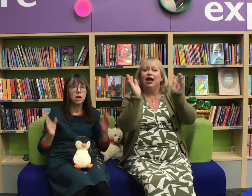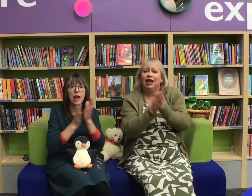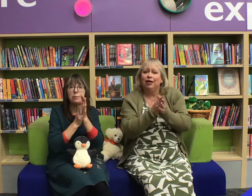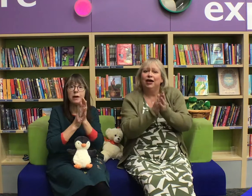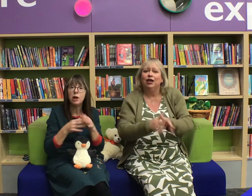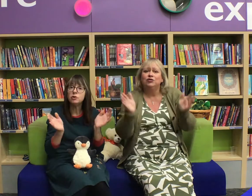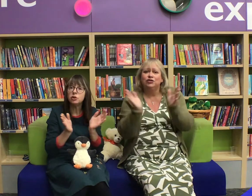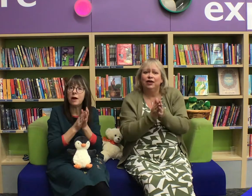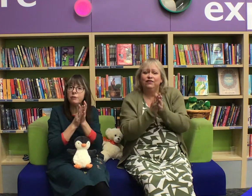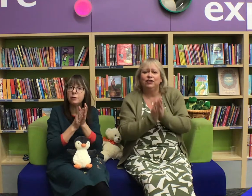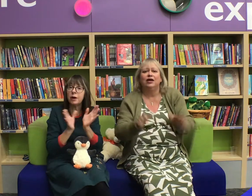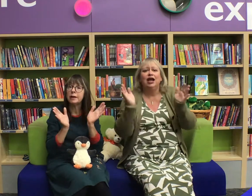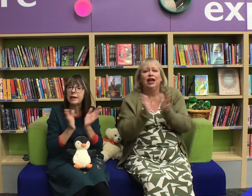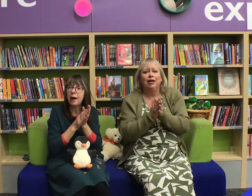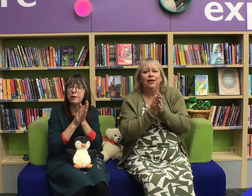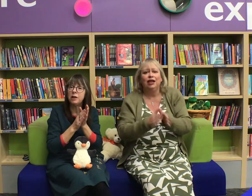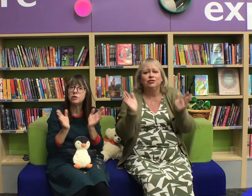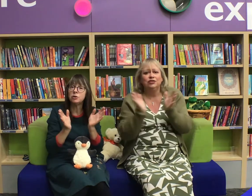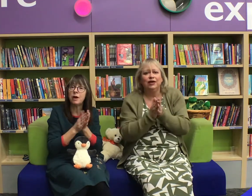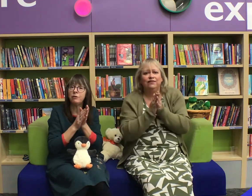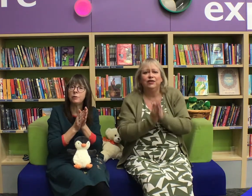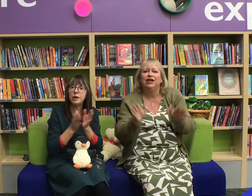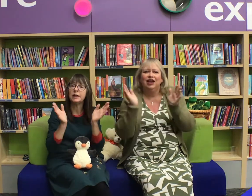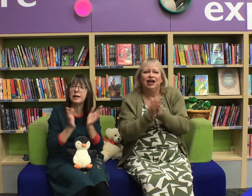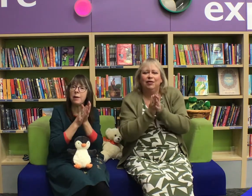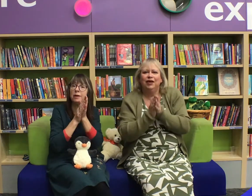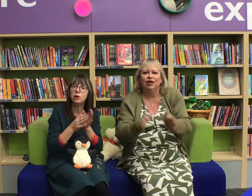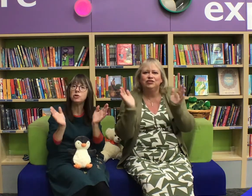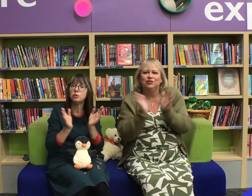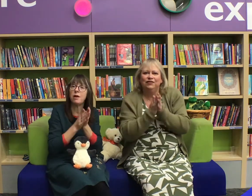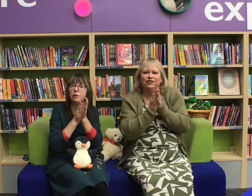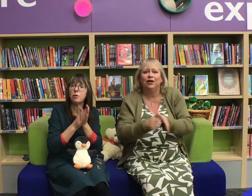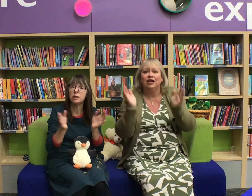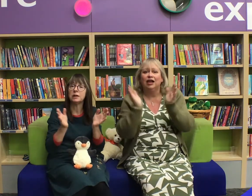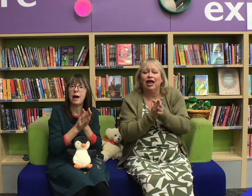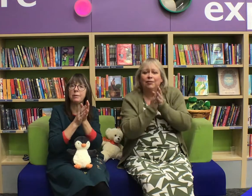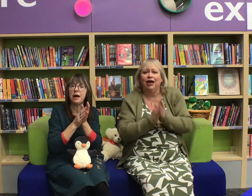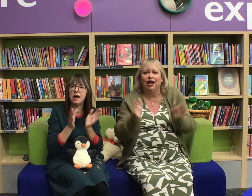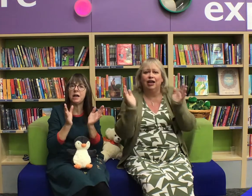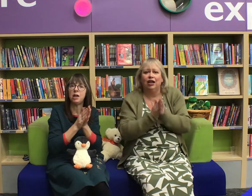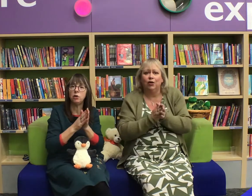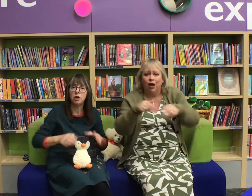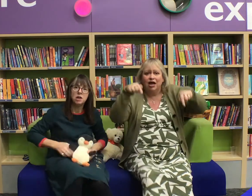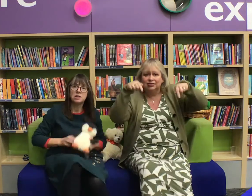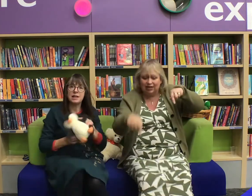Clap hello to everyone, clap hello to everyone, clap hello to everyone clap hello!